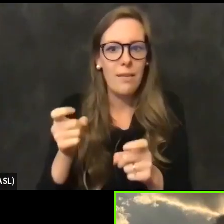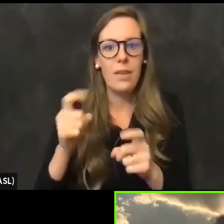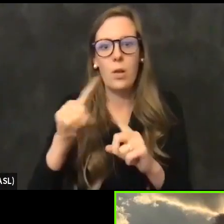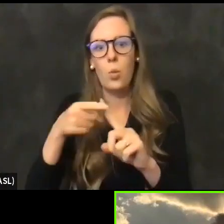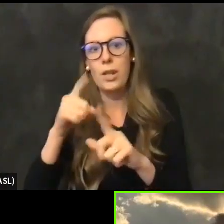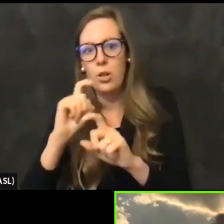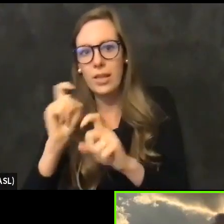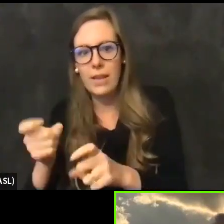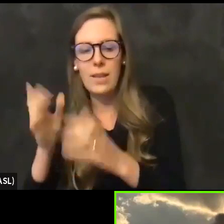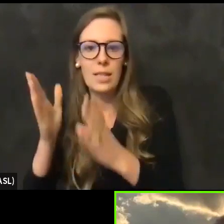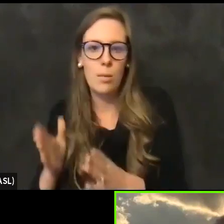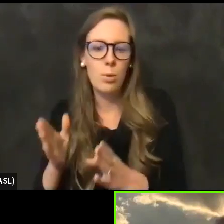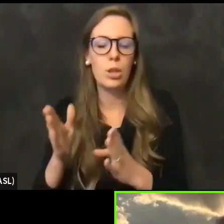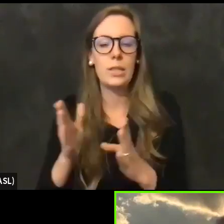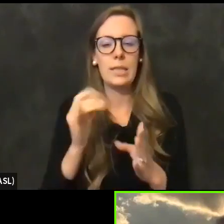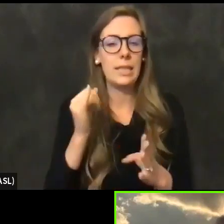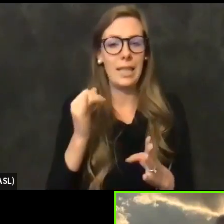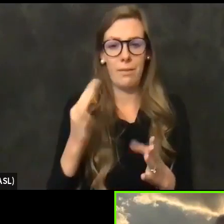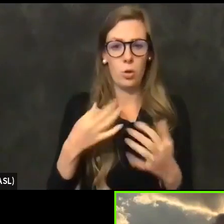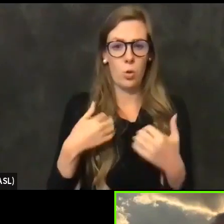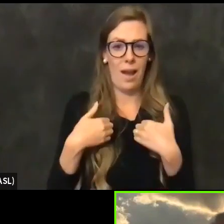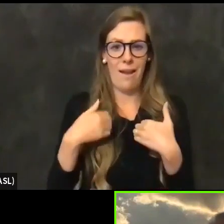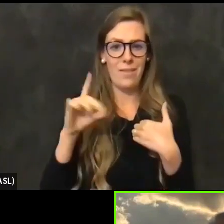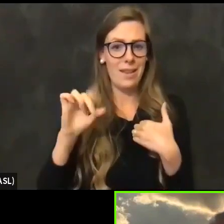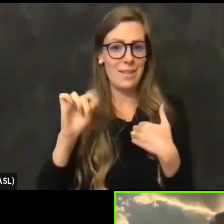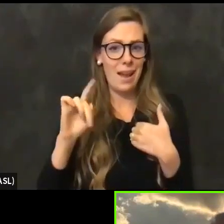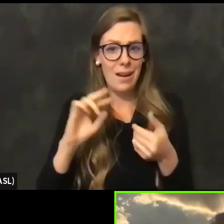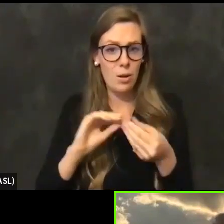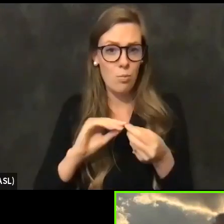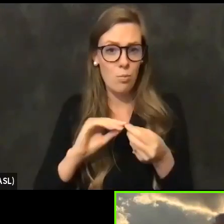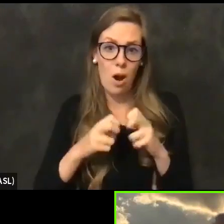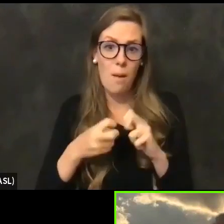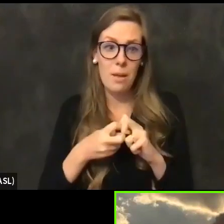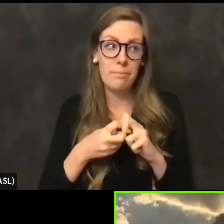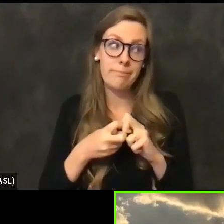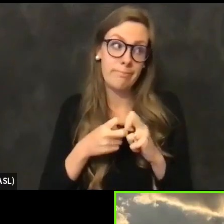And if you have a data problem, that will be a problem for the overall